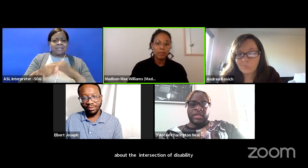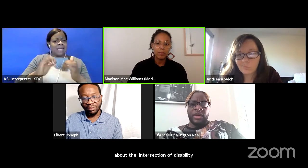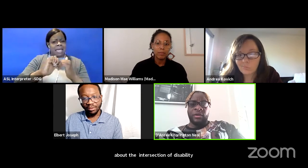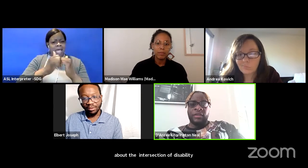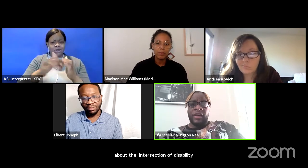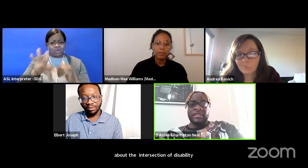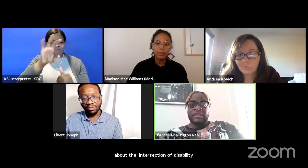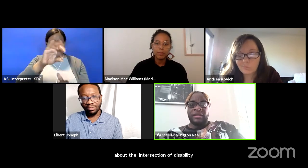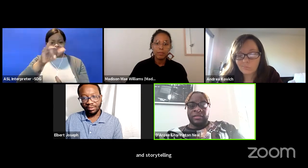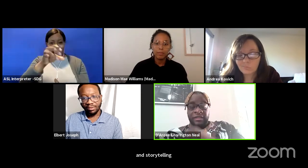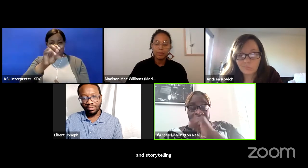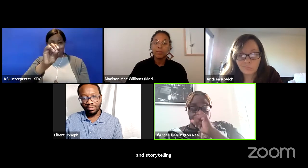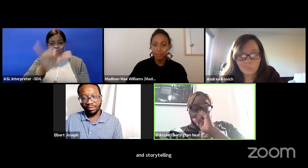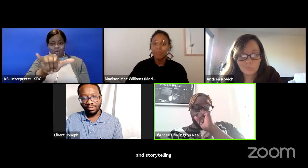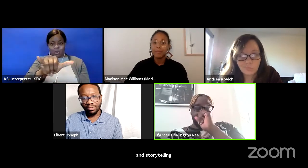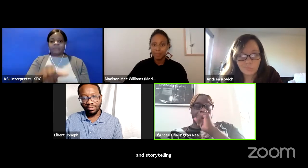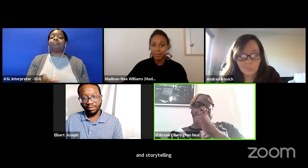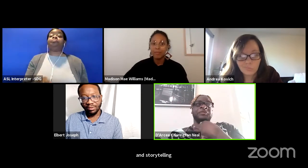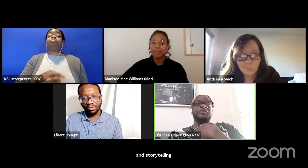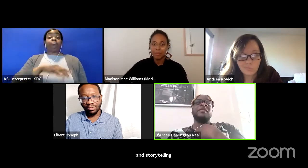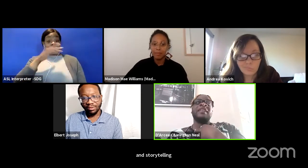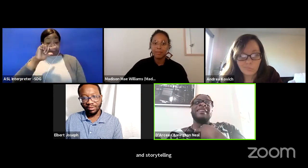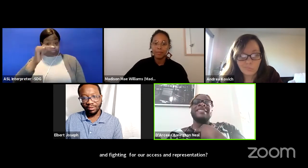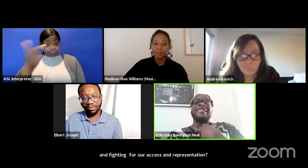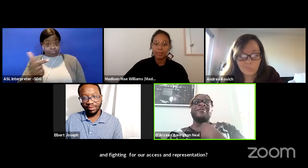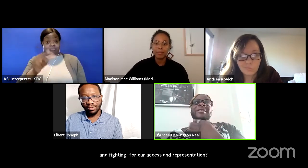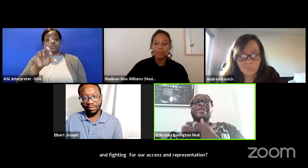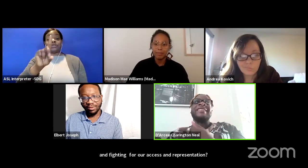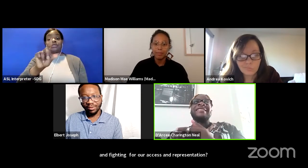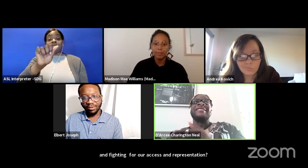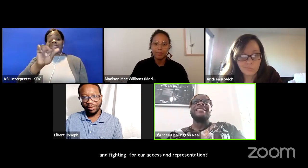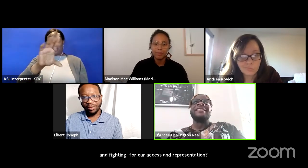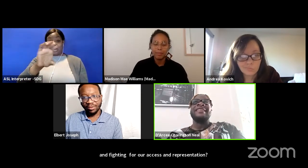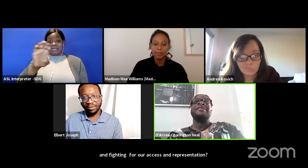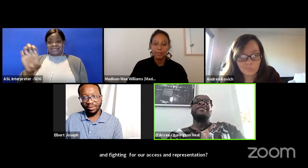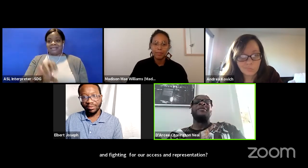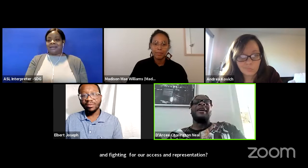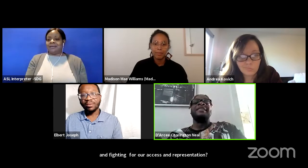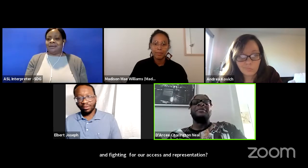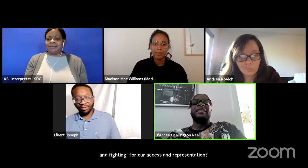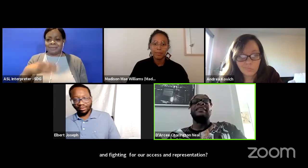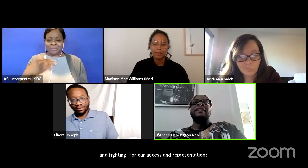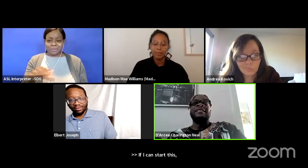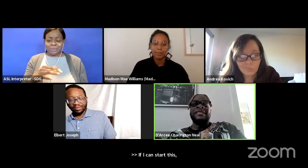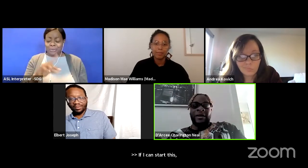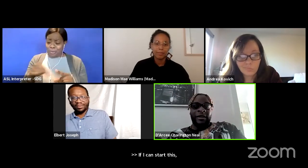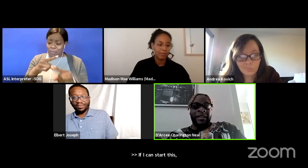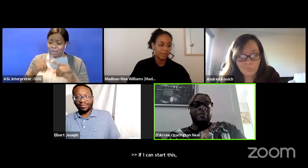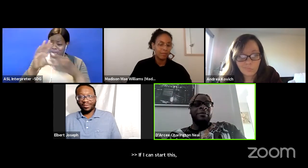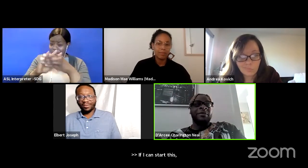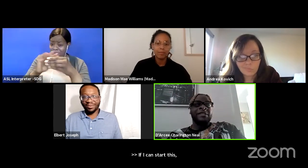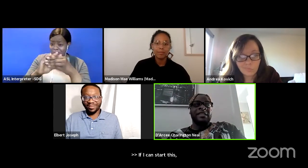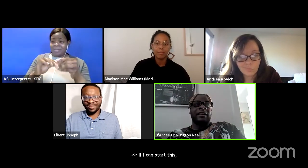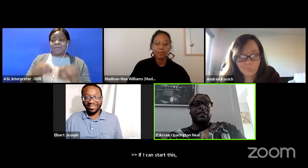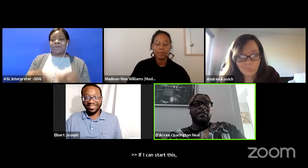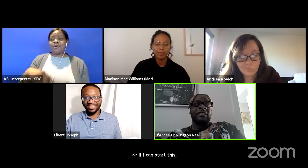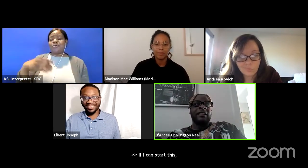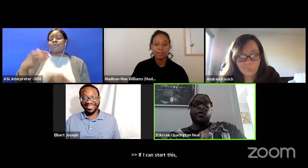So if I can start this (D'Arcee coughs) is just when you said this, it was just reminding me. So a lot of people are just like,